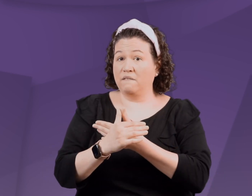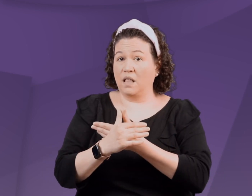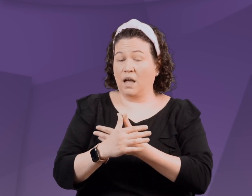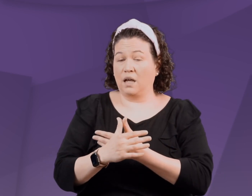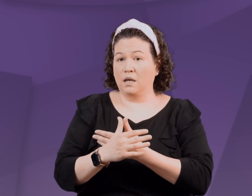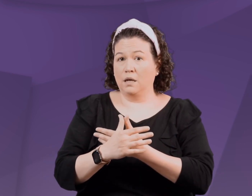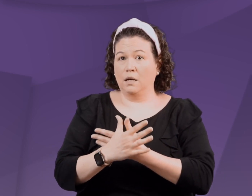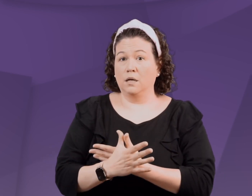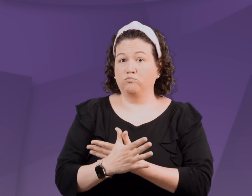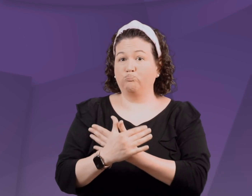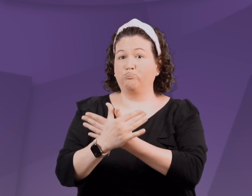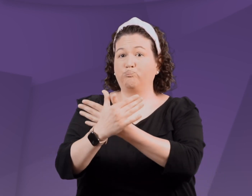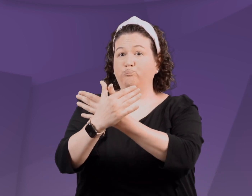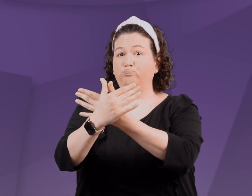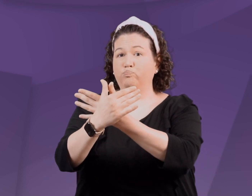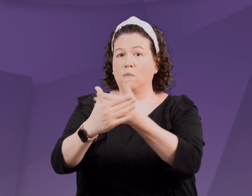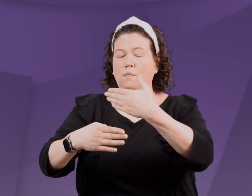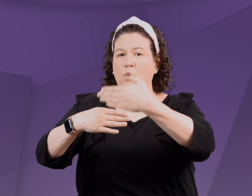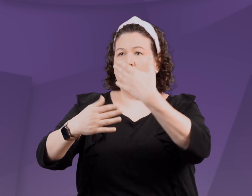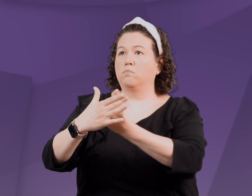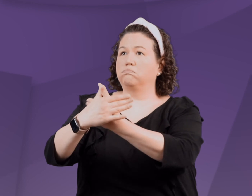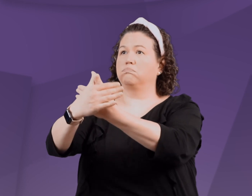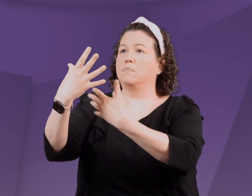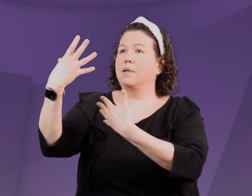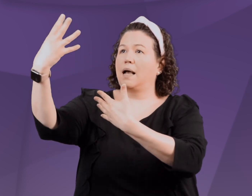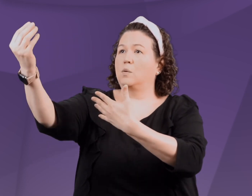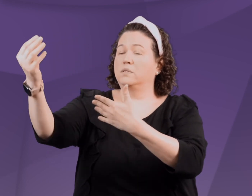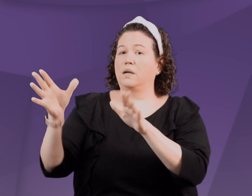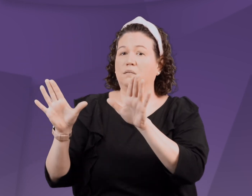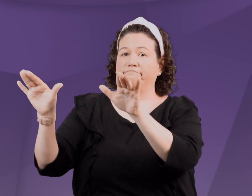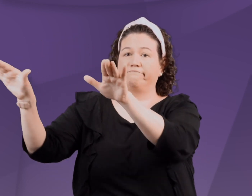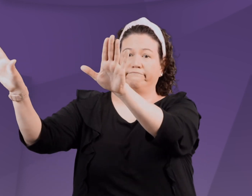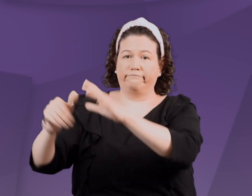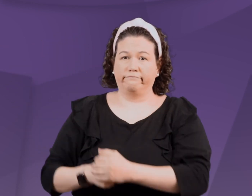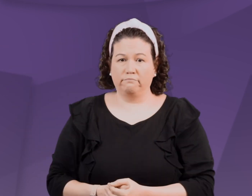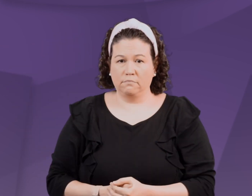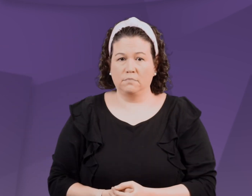the butterfly finally flew out the open window on its beautiful wings.